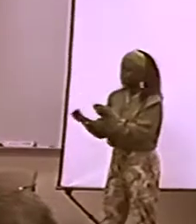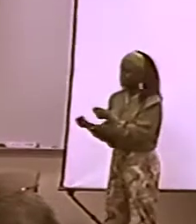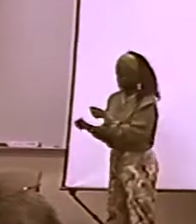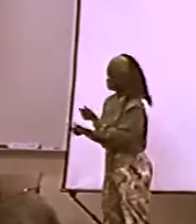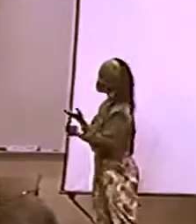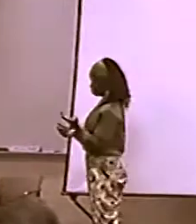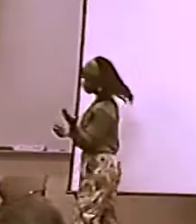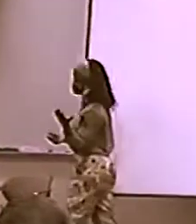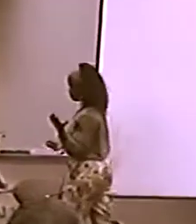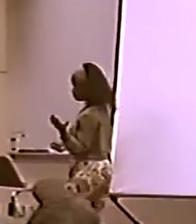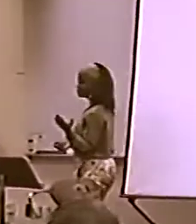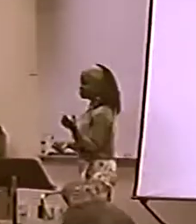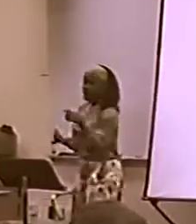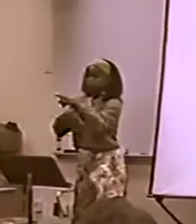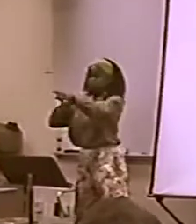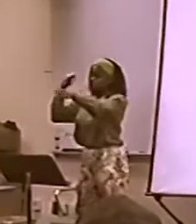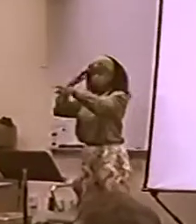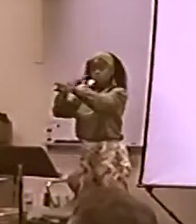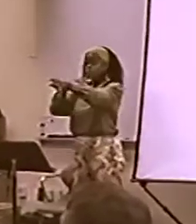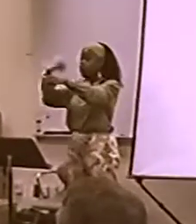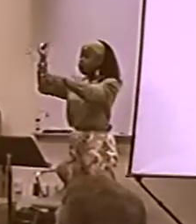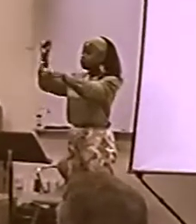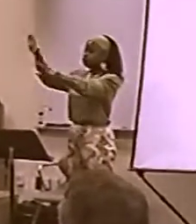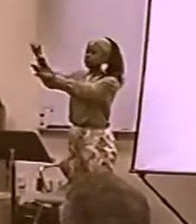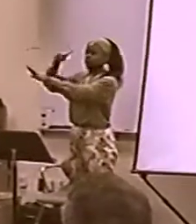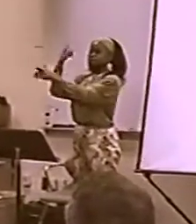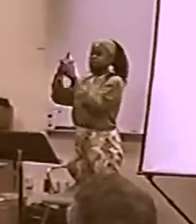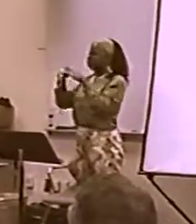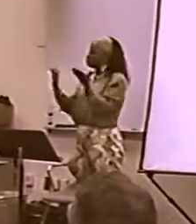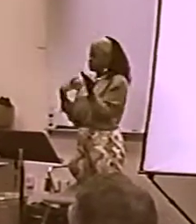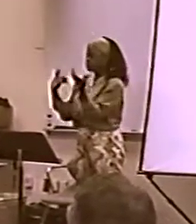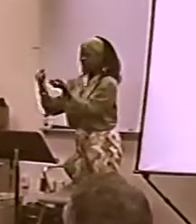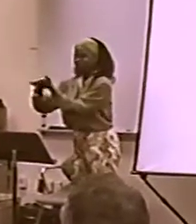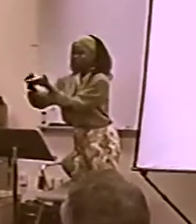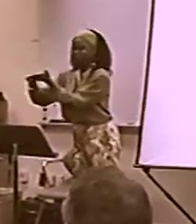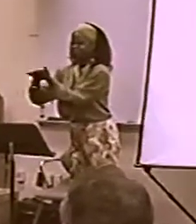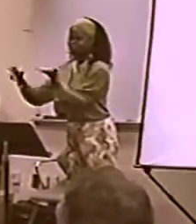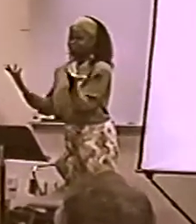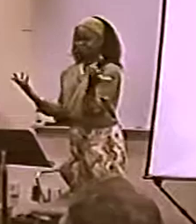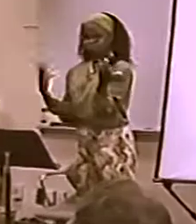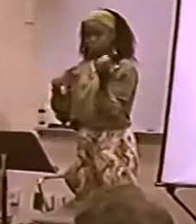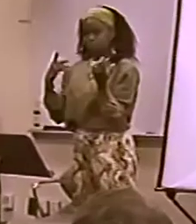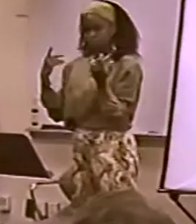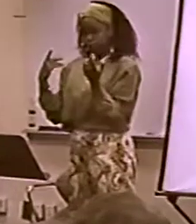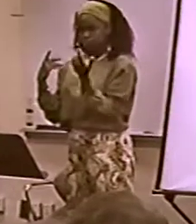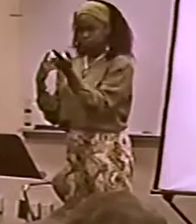I THINK WE TEND TO THE YOUNGER BLACKS-- THE ONES WHO REALLY ARE OUT THERE TALKING.